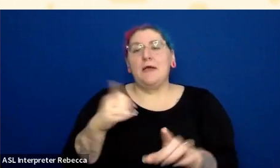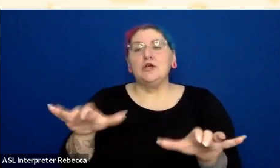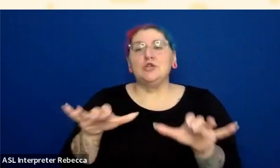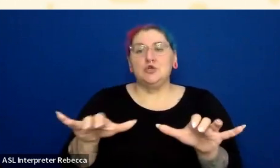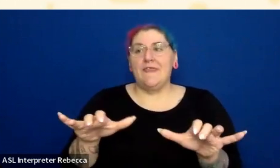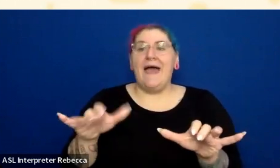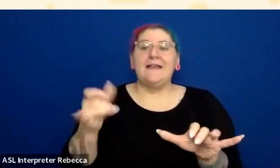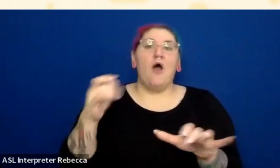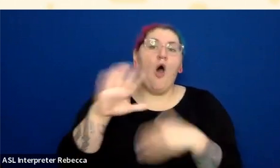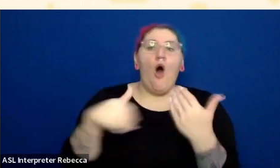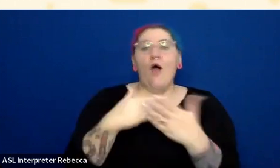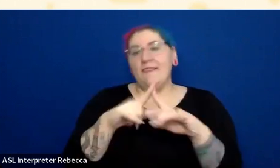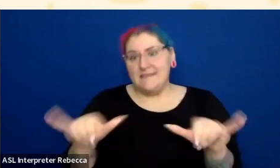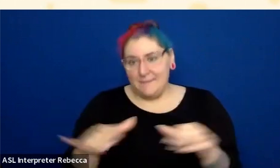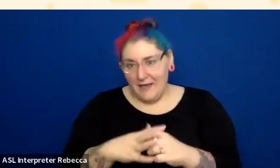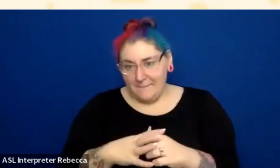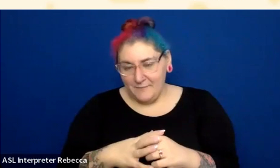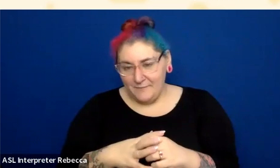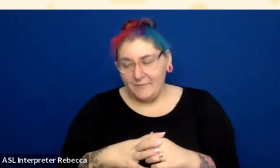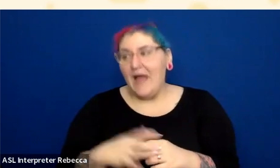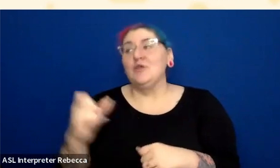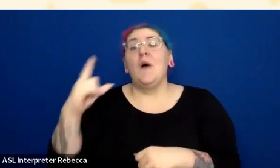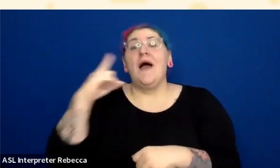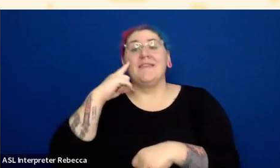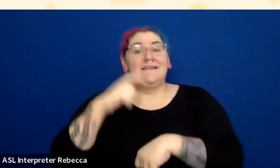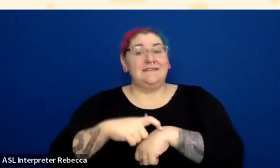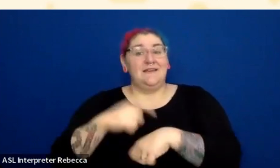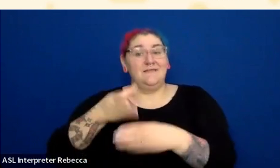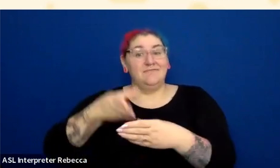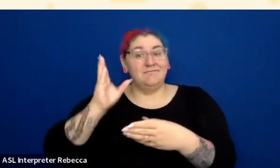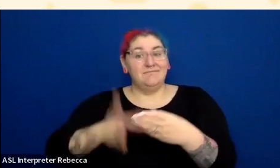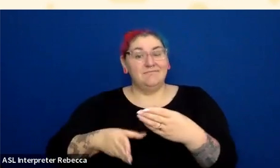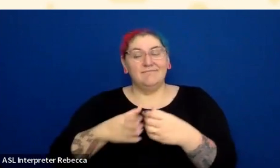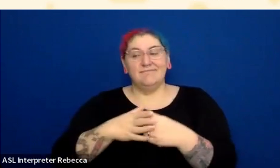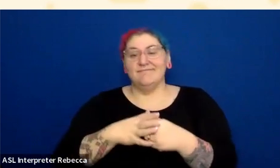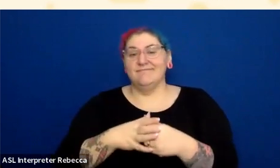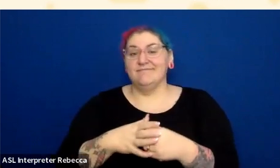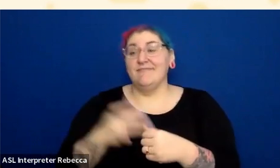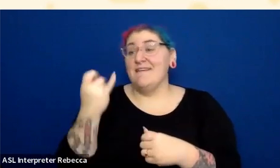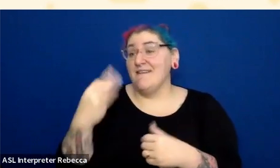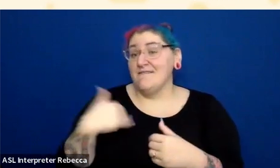Thank you so much. If I can, I'll type answers to these other questions as I go. Or if there are any other questions.